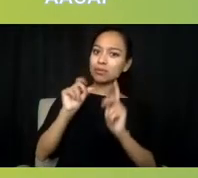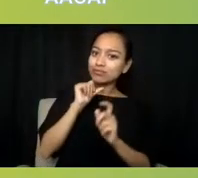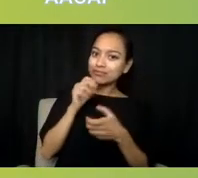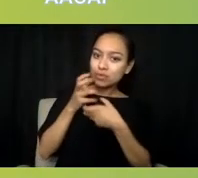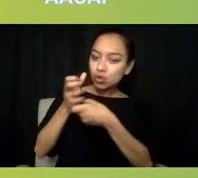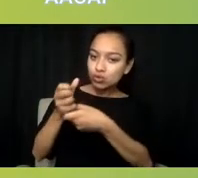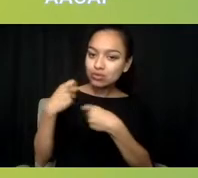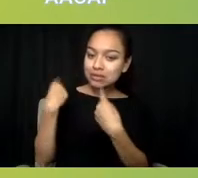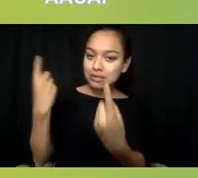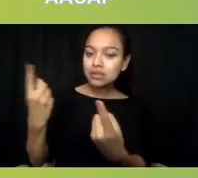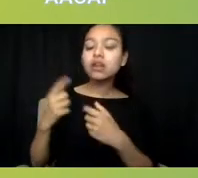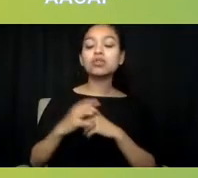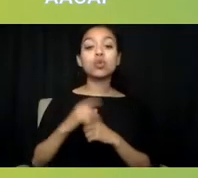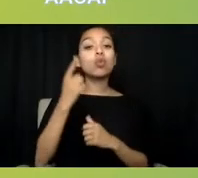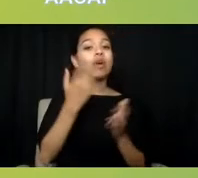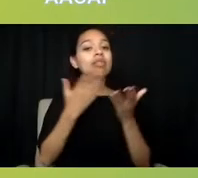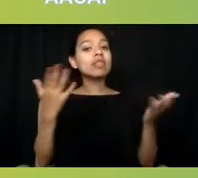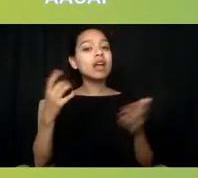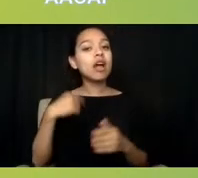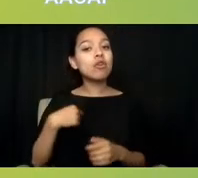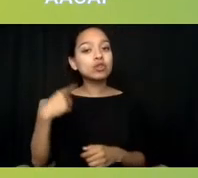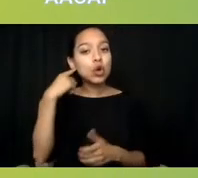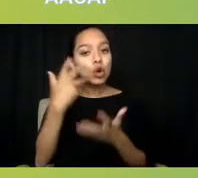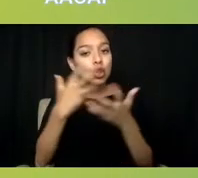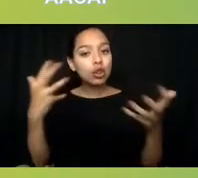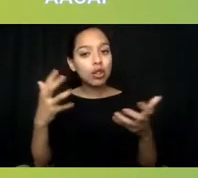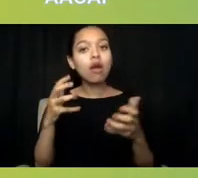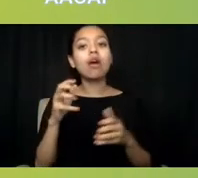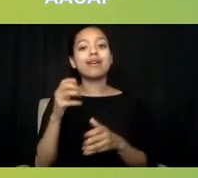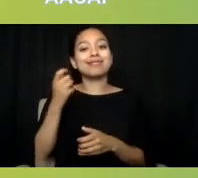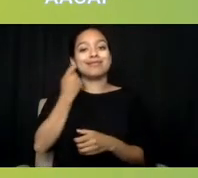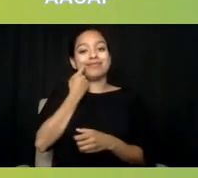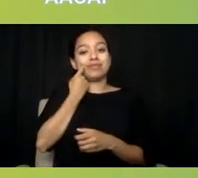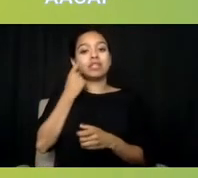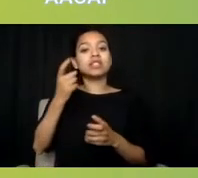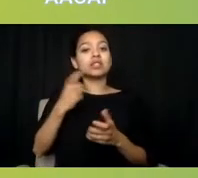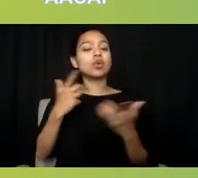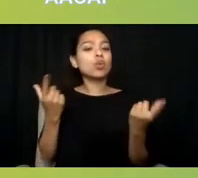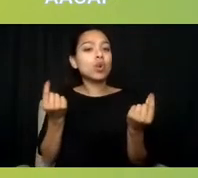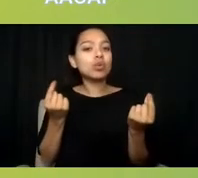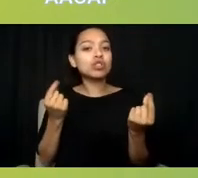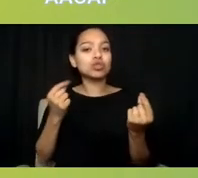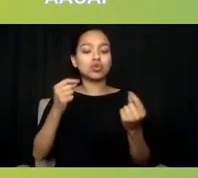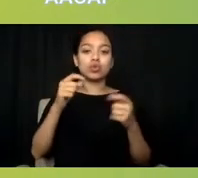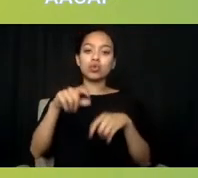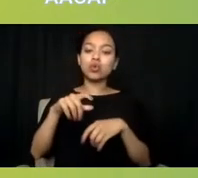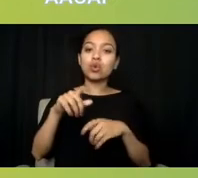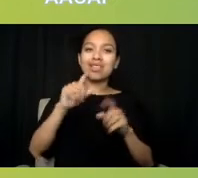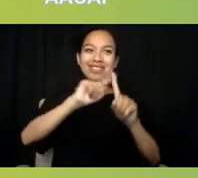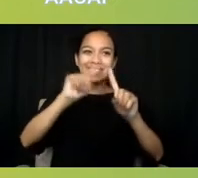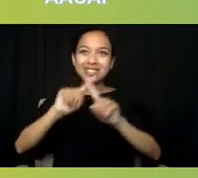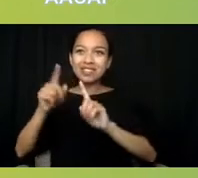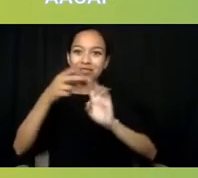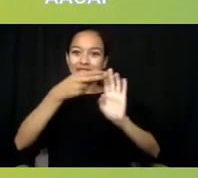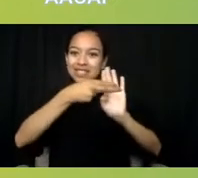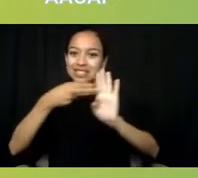is what we do about reimbursable services and the types of titles that can be reimbursed for versus others.